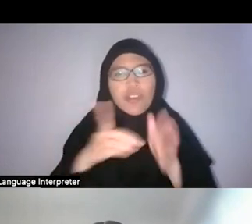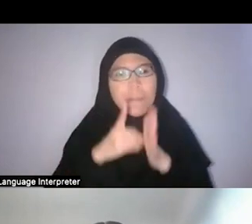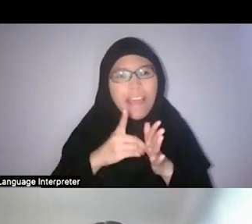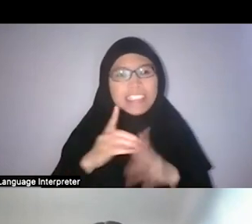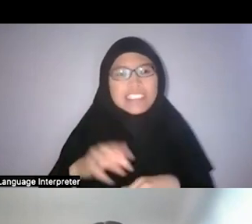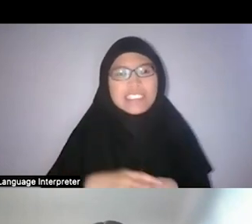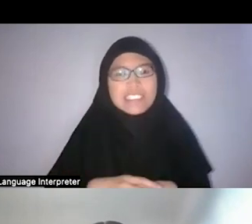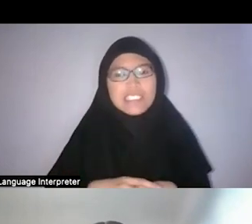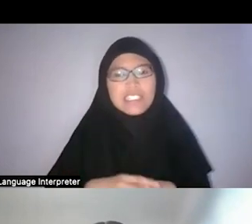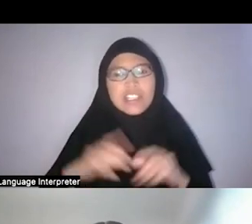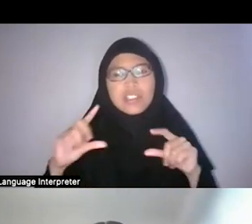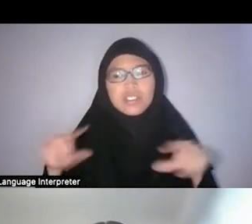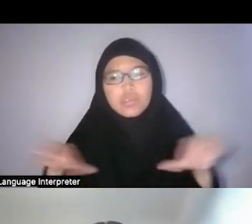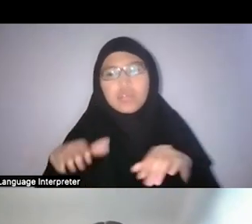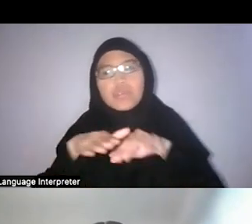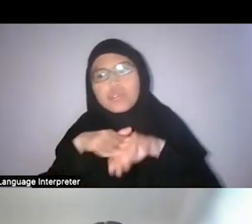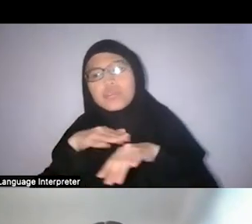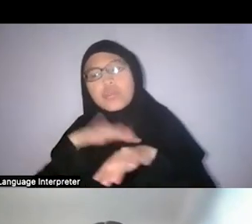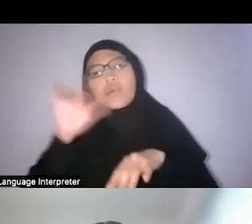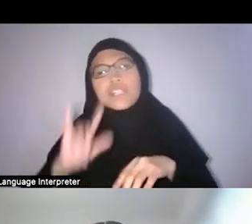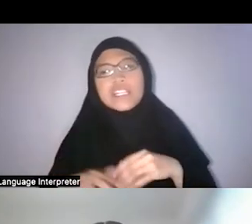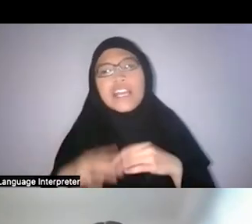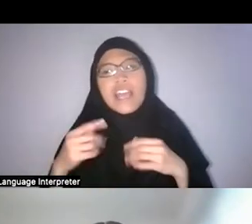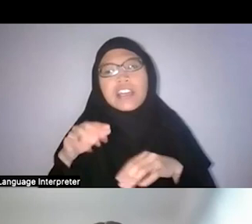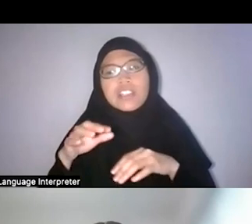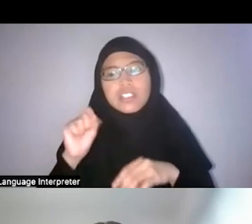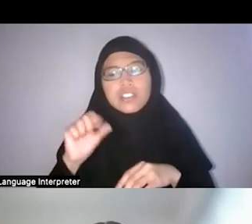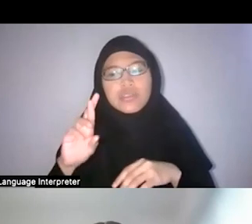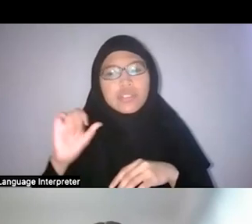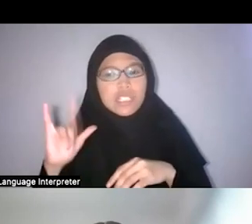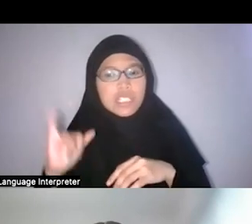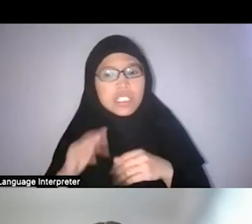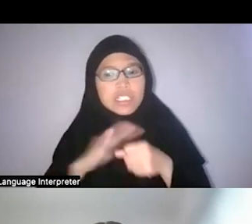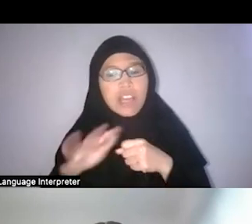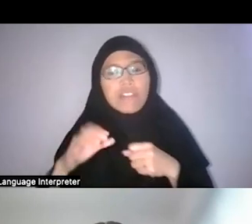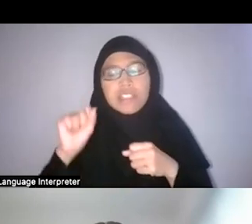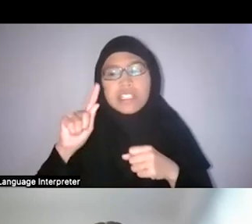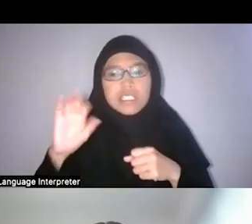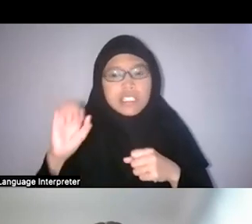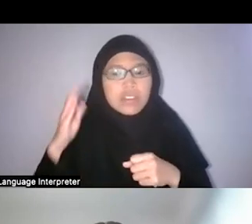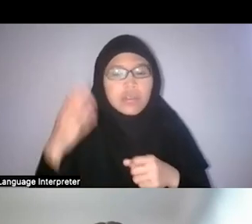go about it slowly and surely enough, the state will grant your petition.